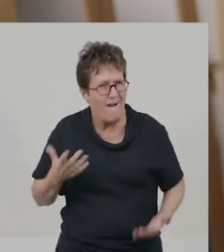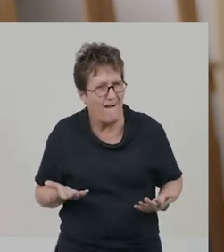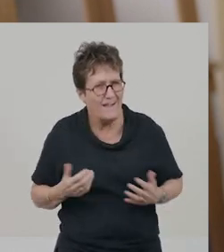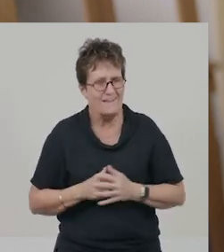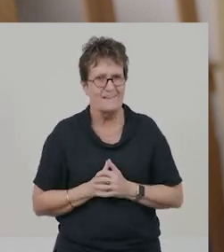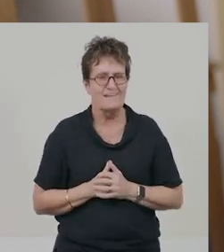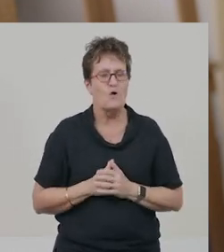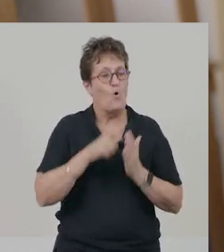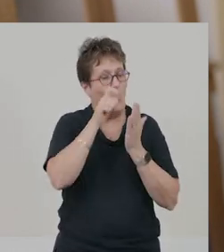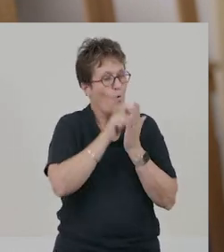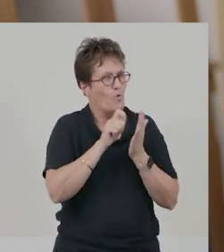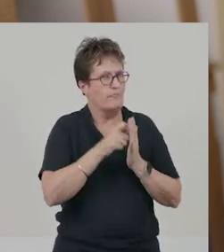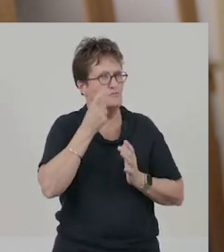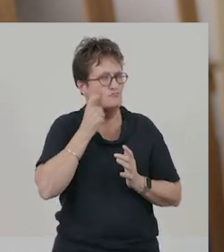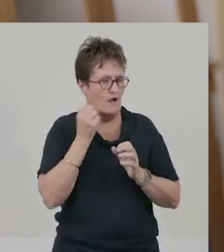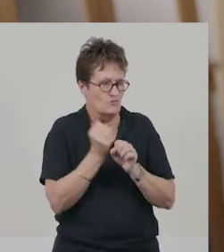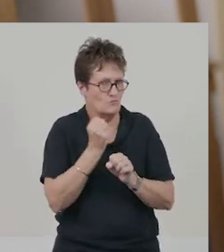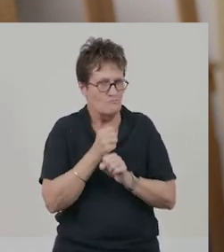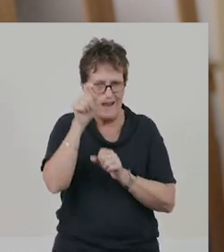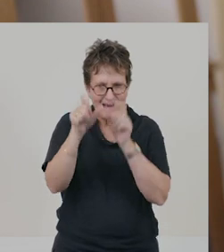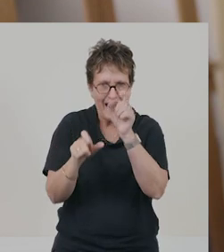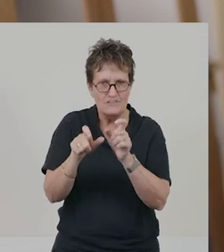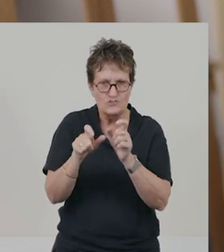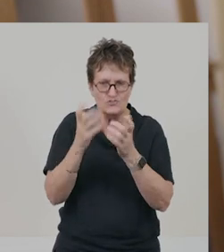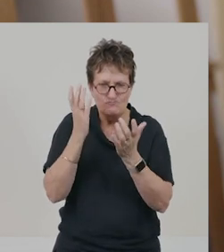Authors try to make their characters really come to life,